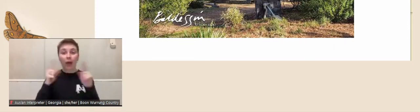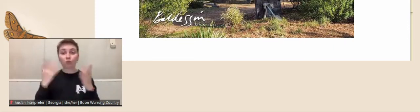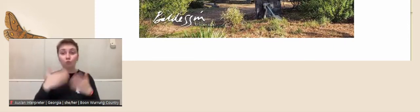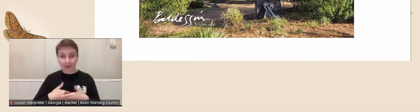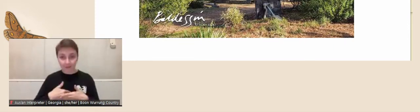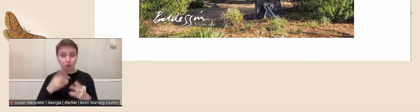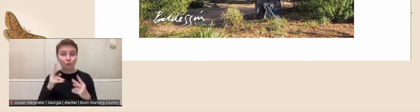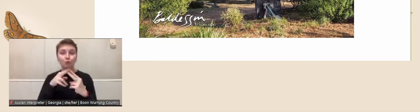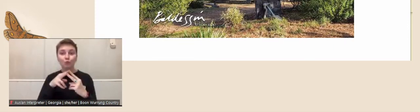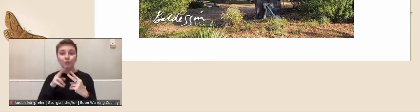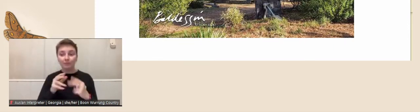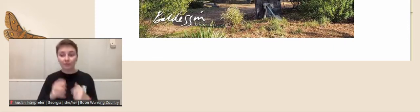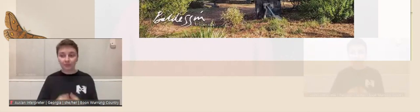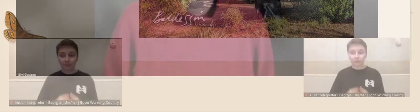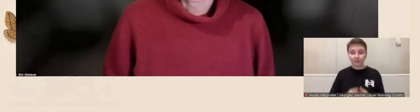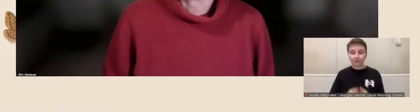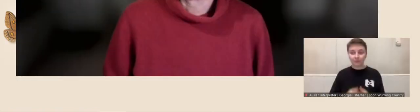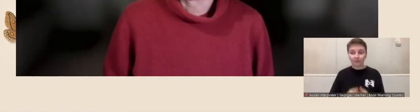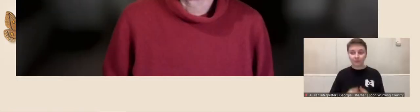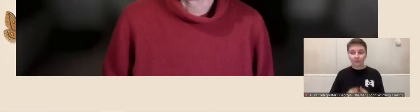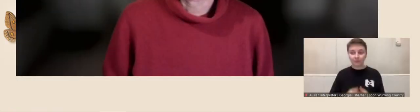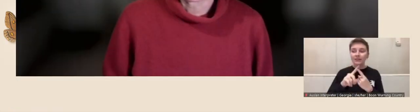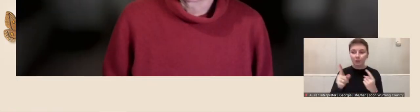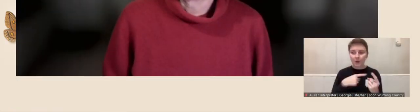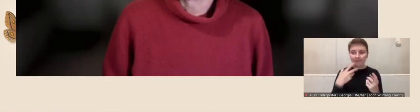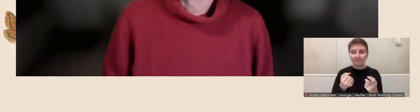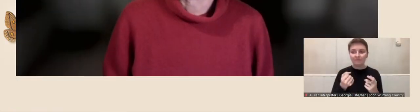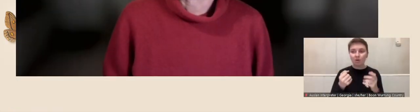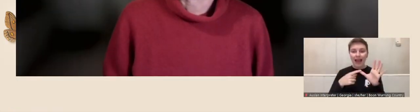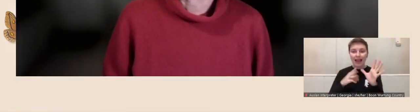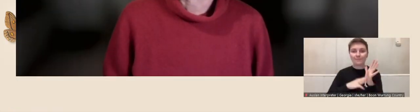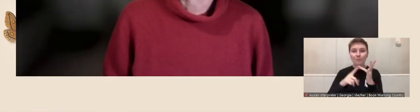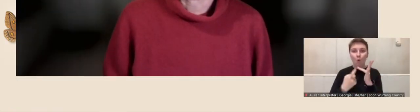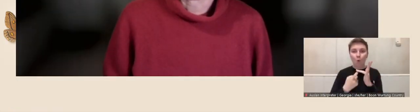Firstly we have the, the Amor Residency at Baldessin Press and Studio.